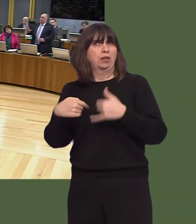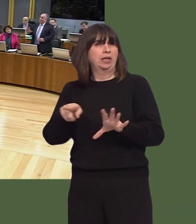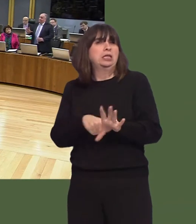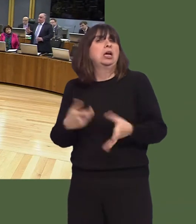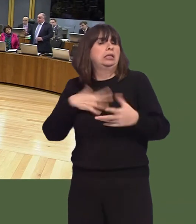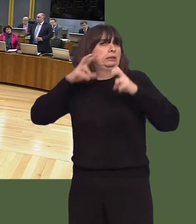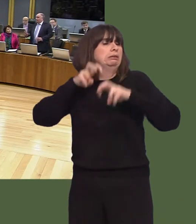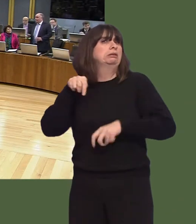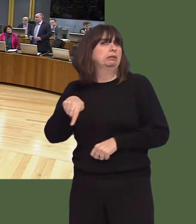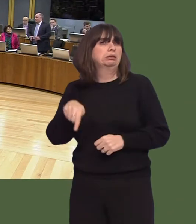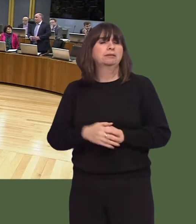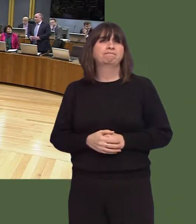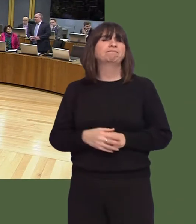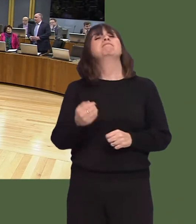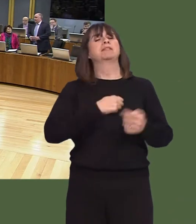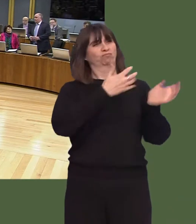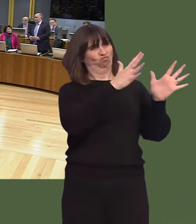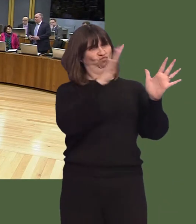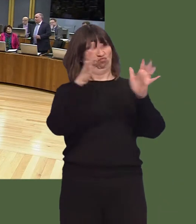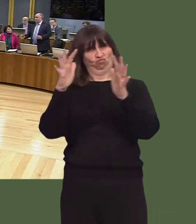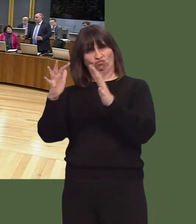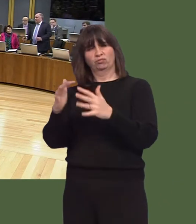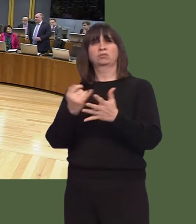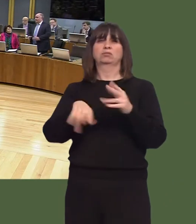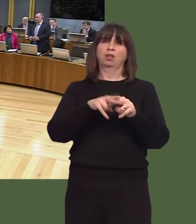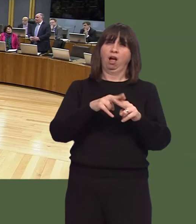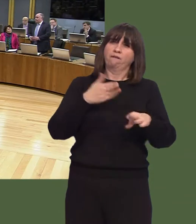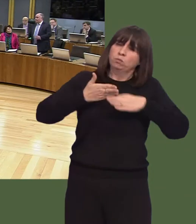I, too, pay tribute to all the staff who were out over the festive period while many of